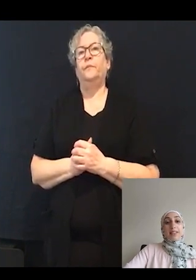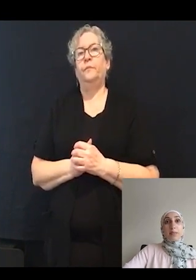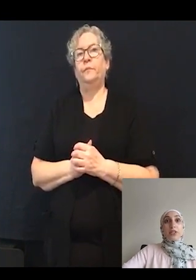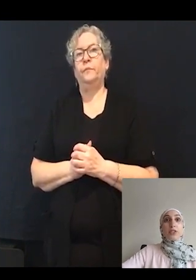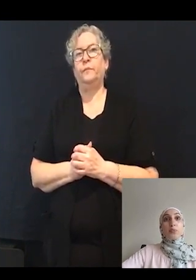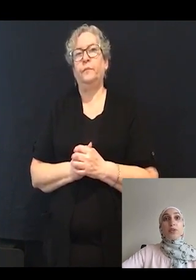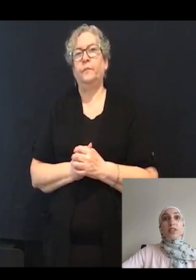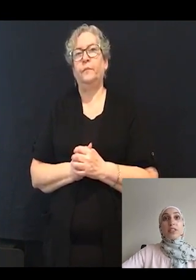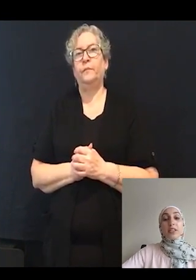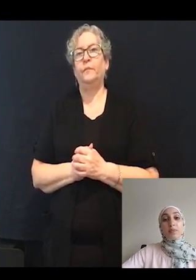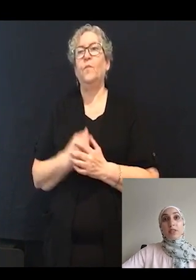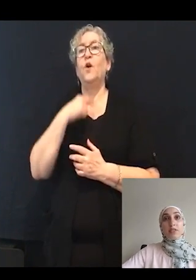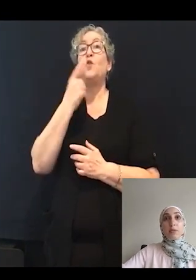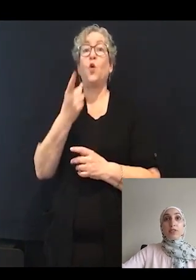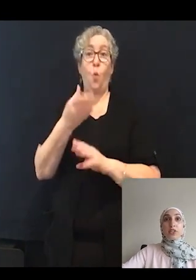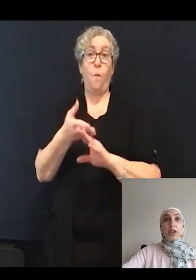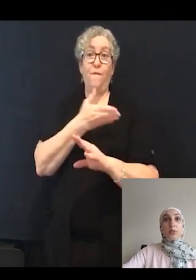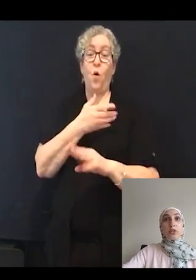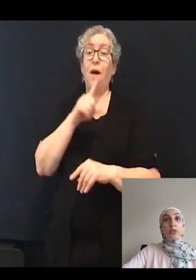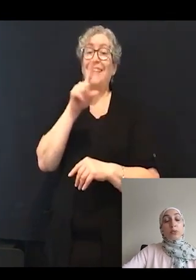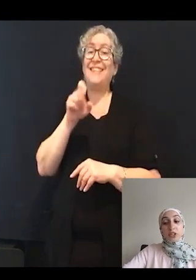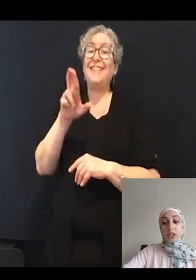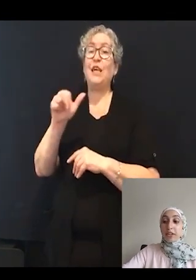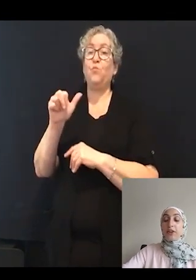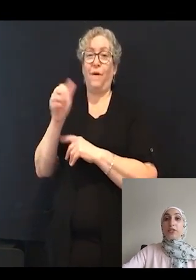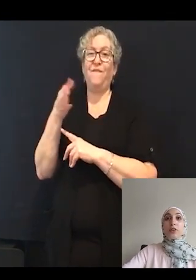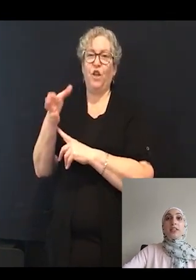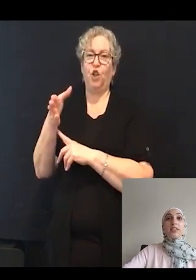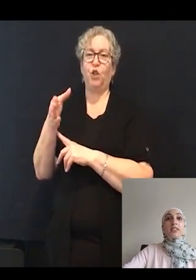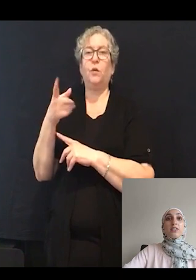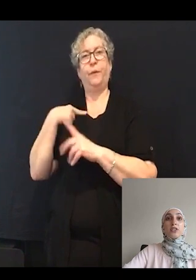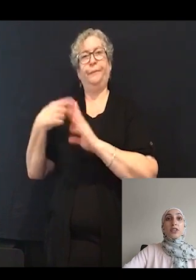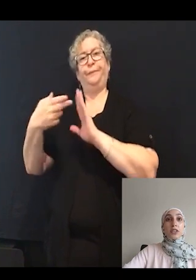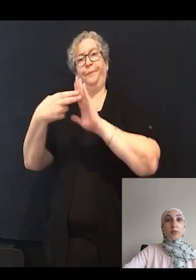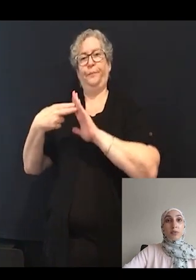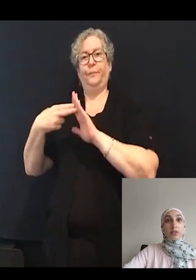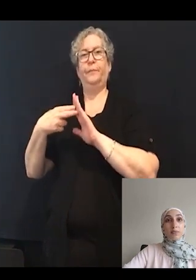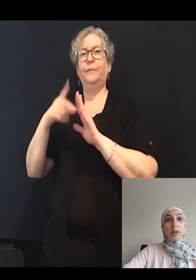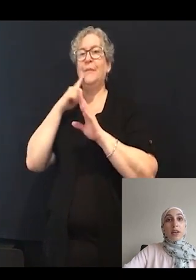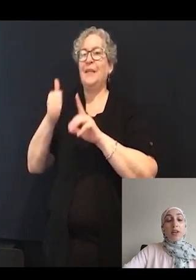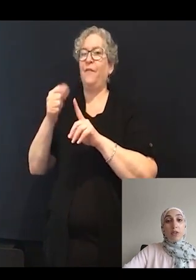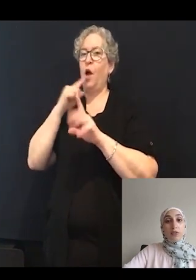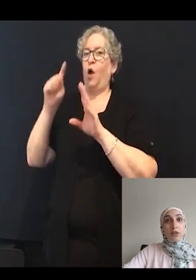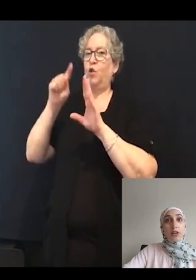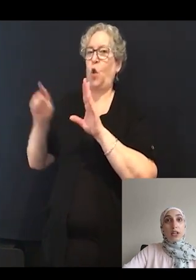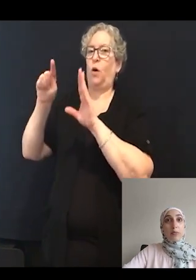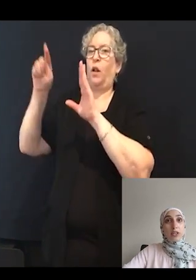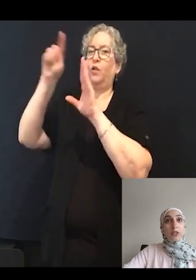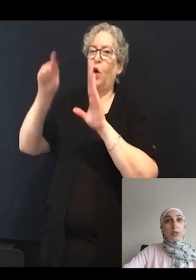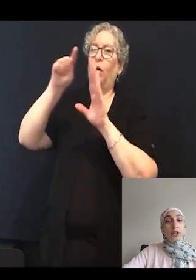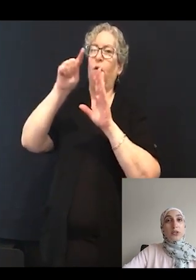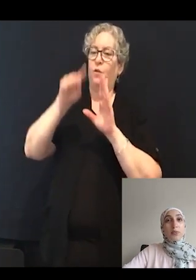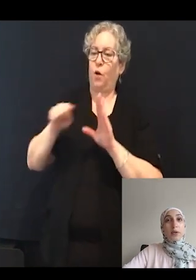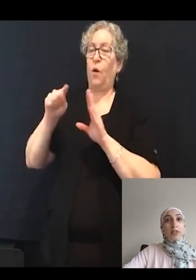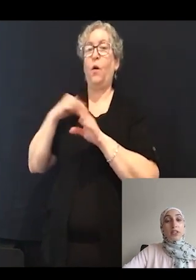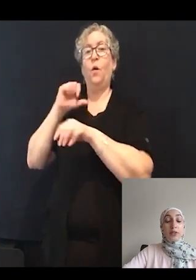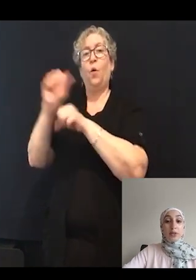As I mentioned previously, the zebrafish line was originally characterized as a circling mutant. Therefore in collaboration with Dr. Mark Masino